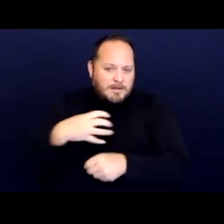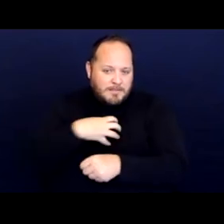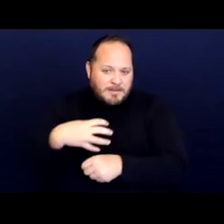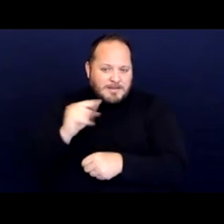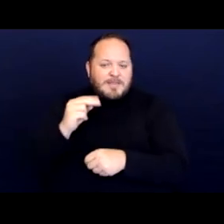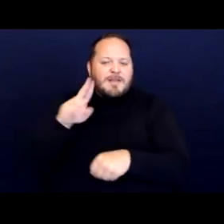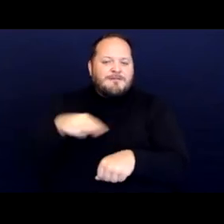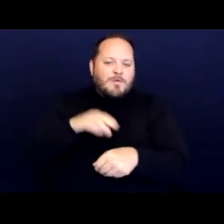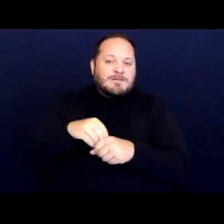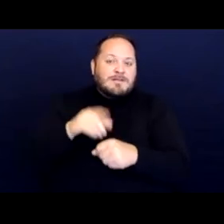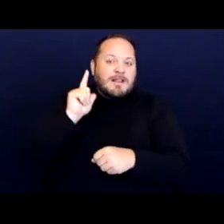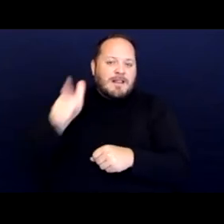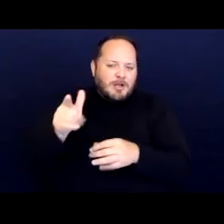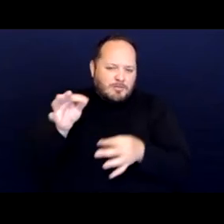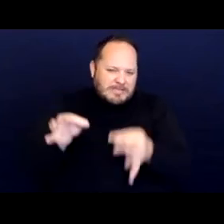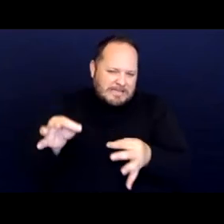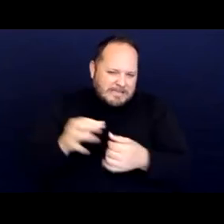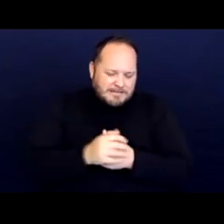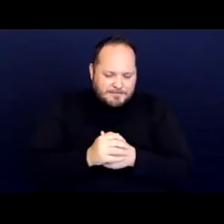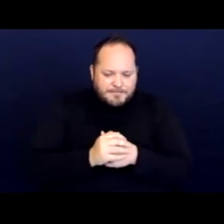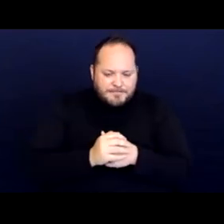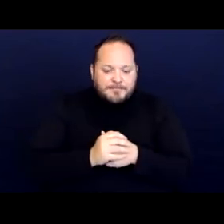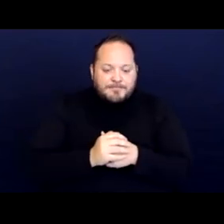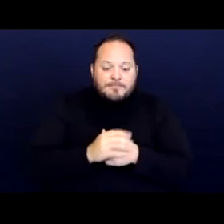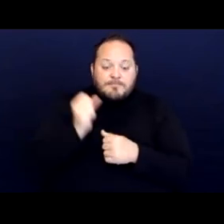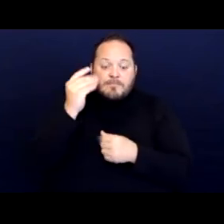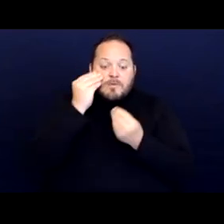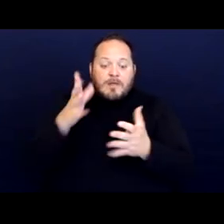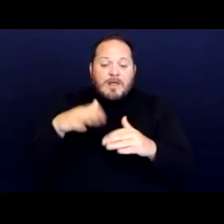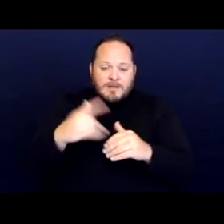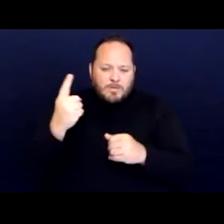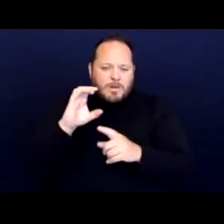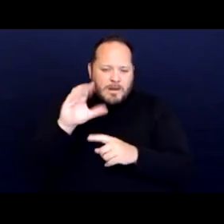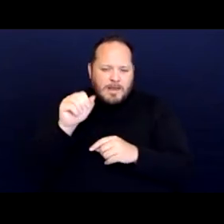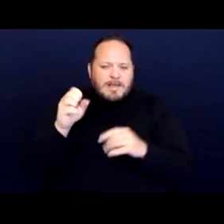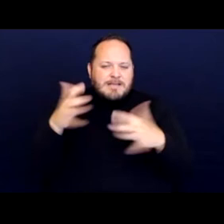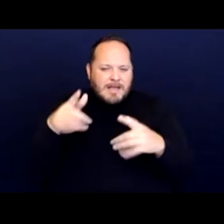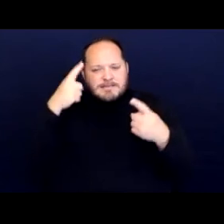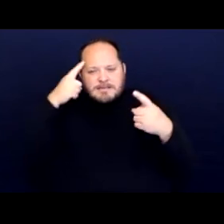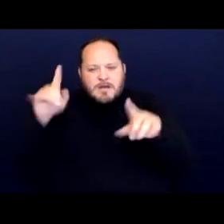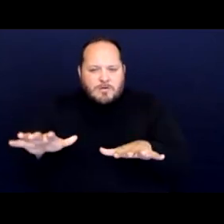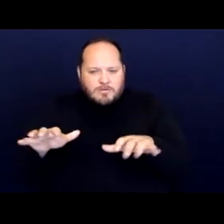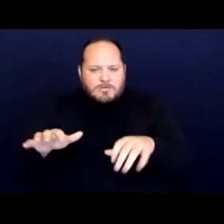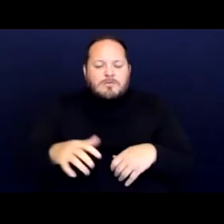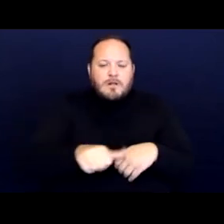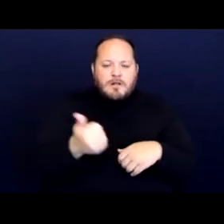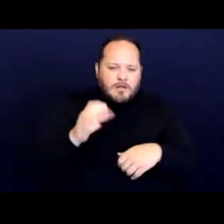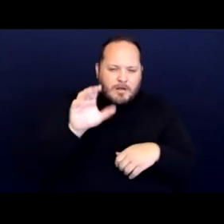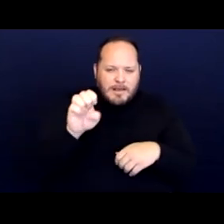and I want to say, at least one of these cases has settled and one is still ongoing but the legal arguments are of course